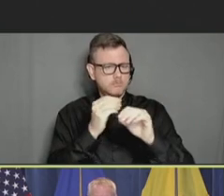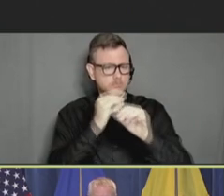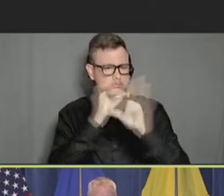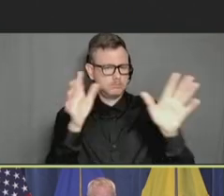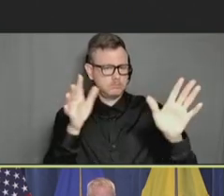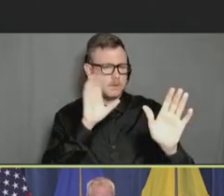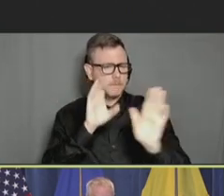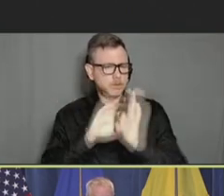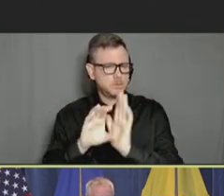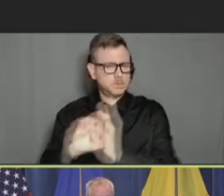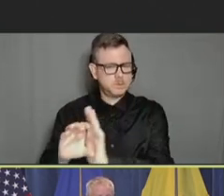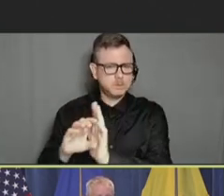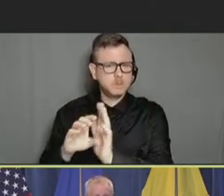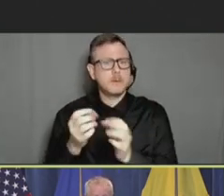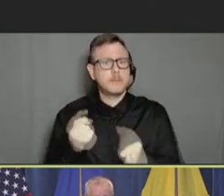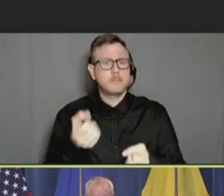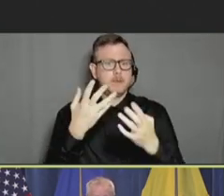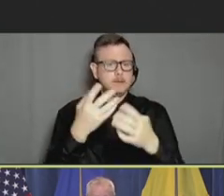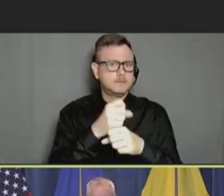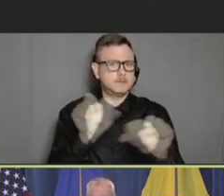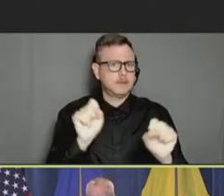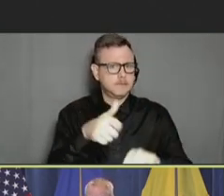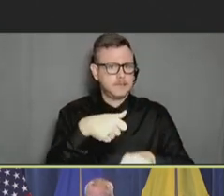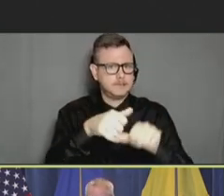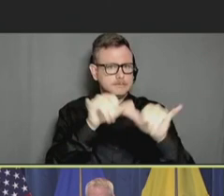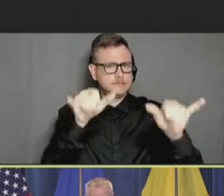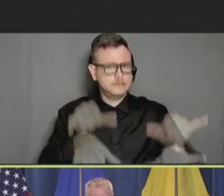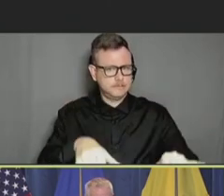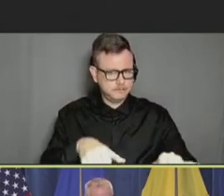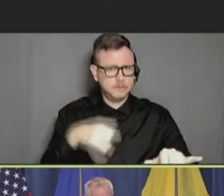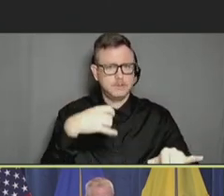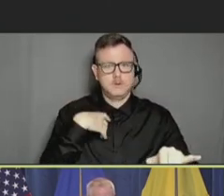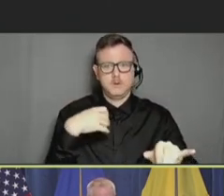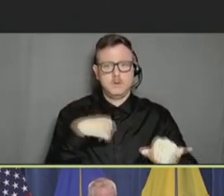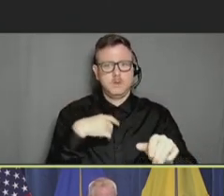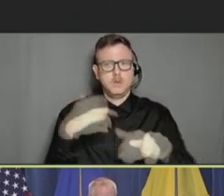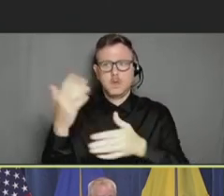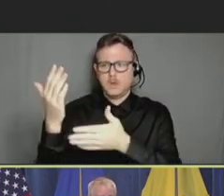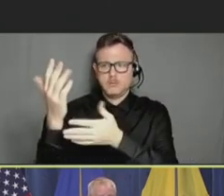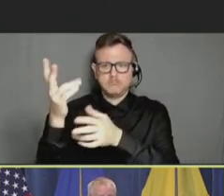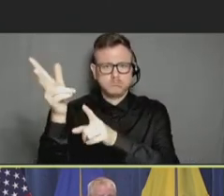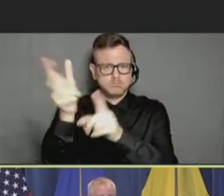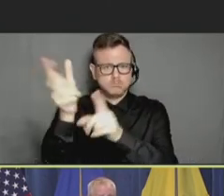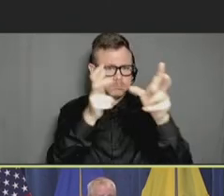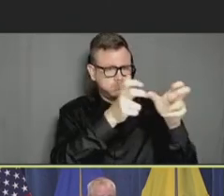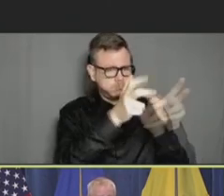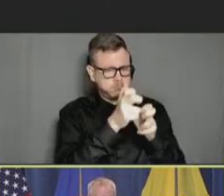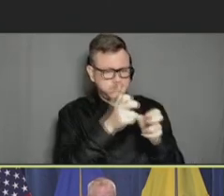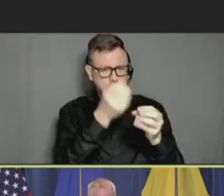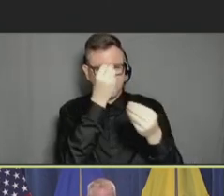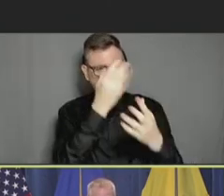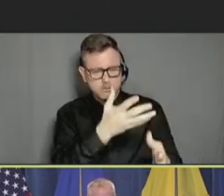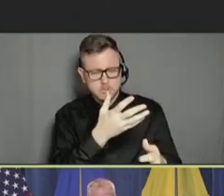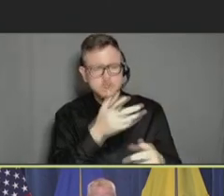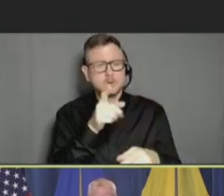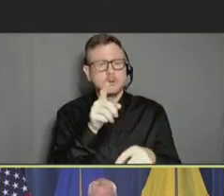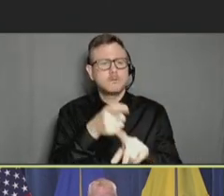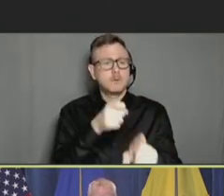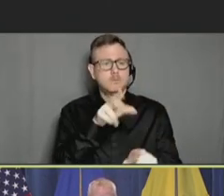many safety systems from which we got information input from the U.S. systems. But I think it's